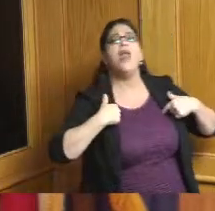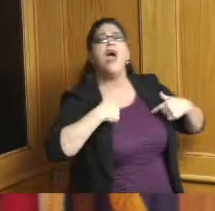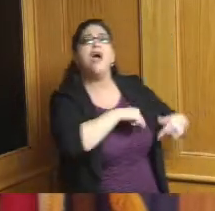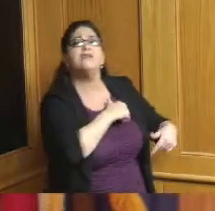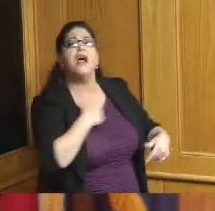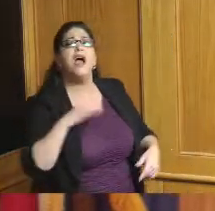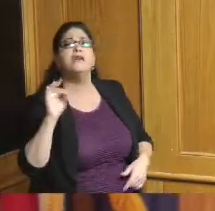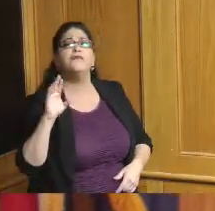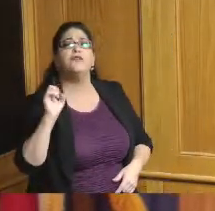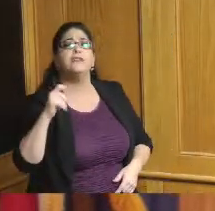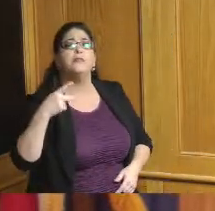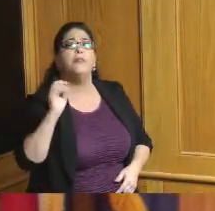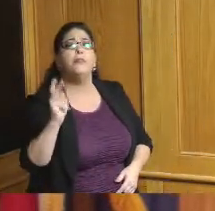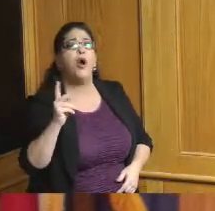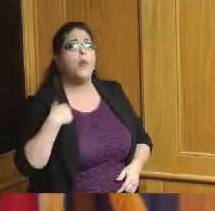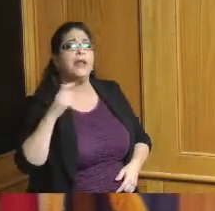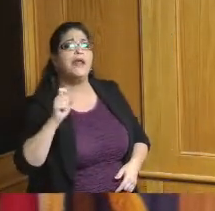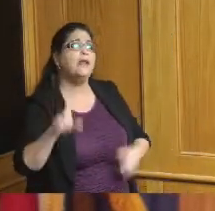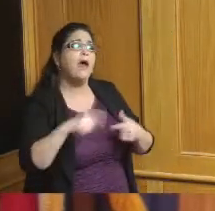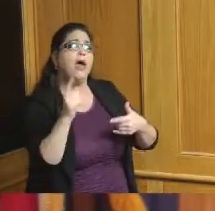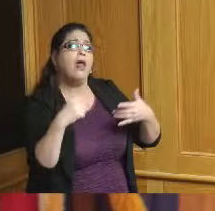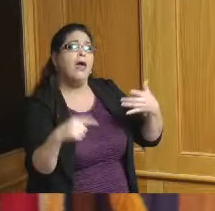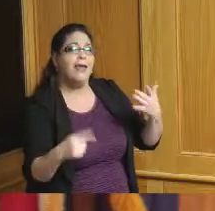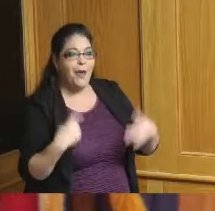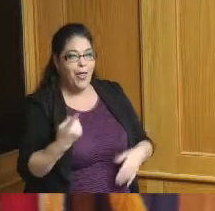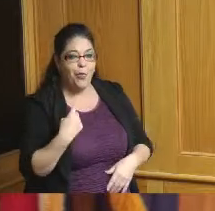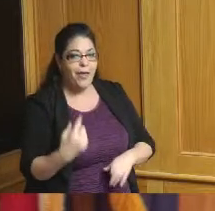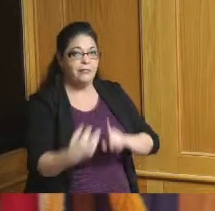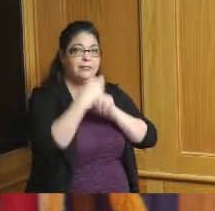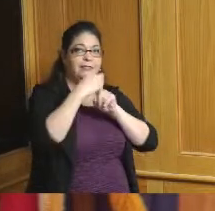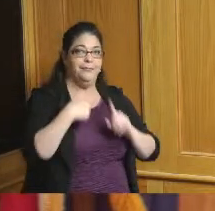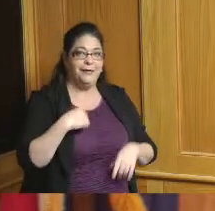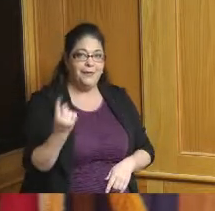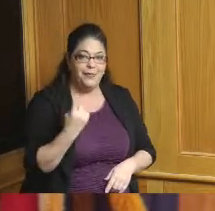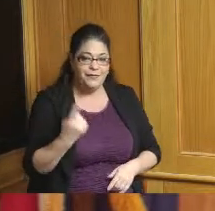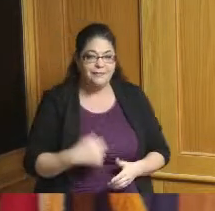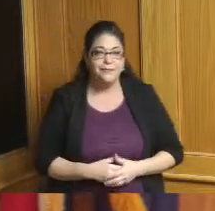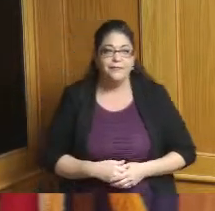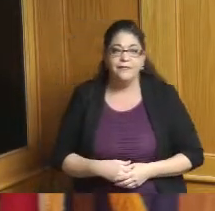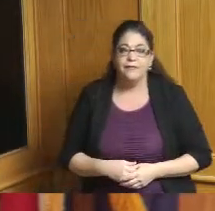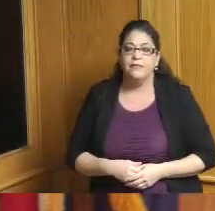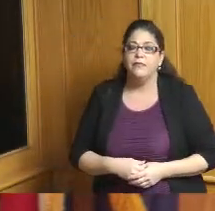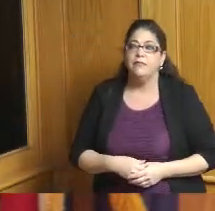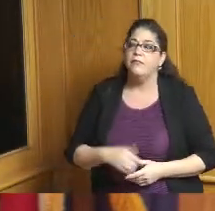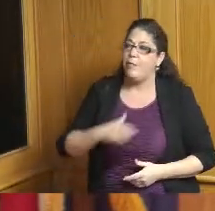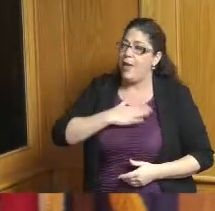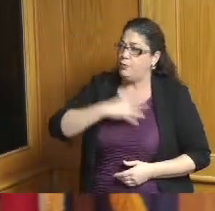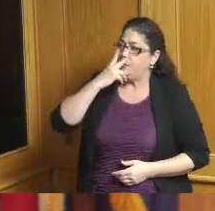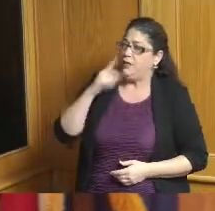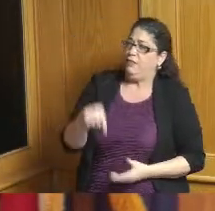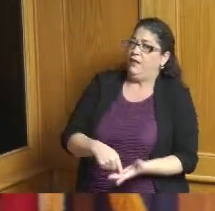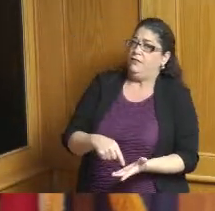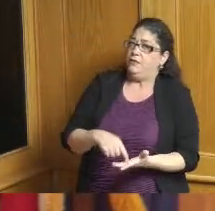to get something in Forest Park so again happy to see this but also happy that you were able to